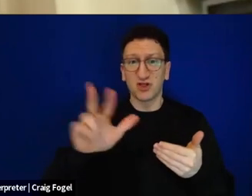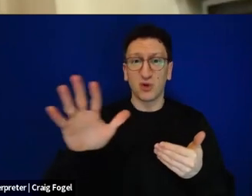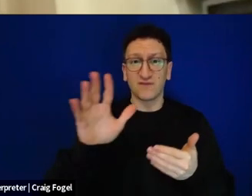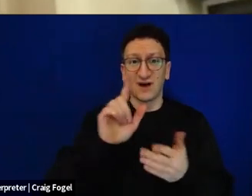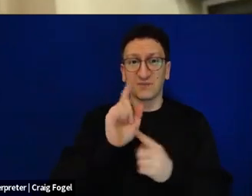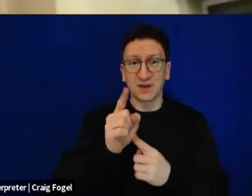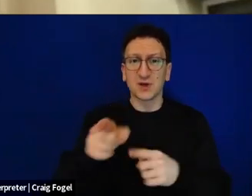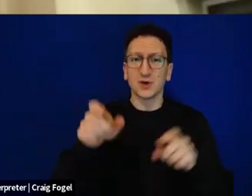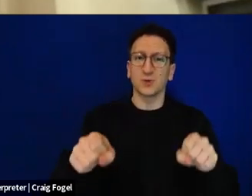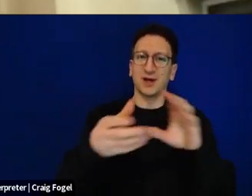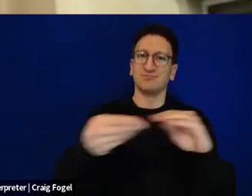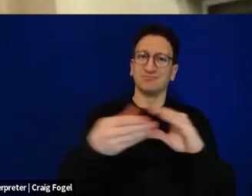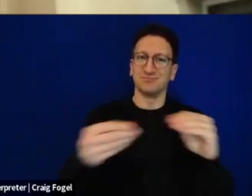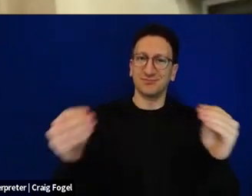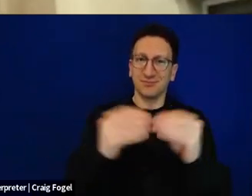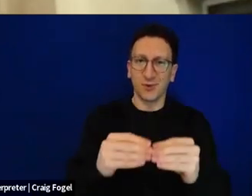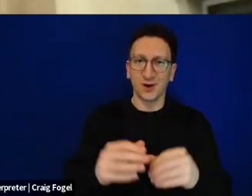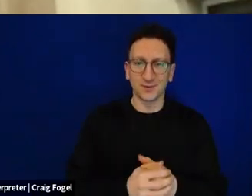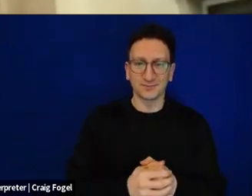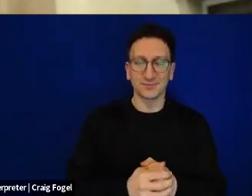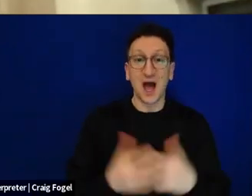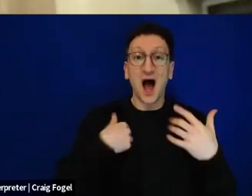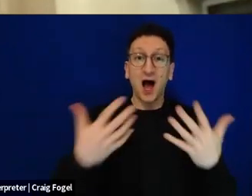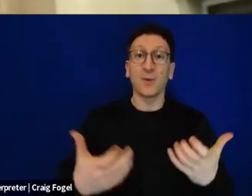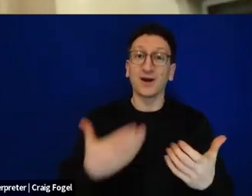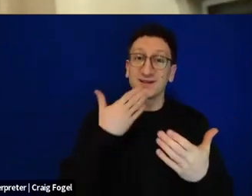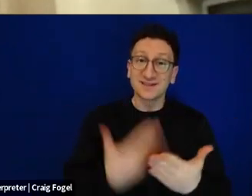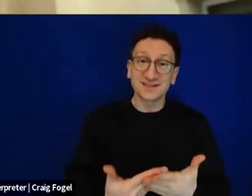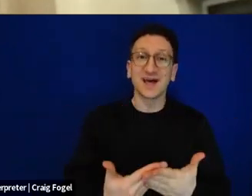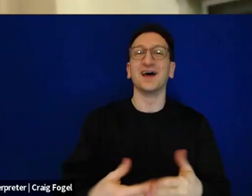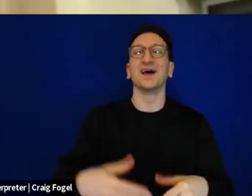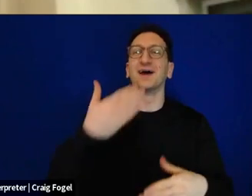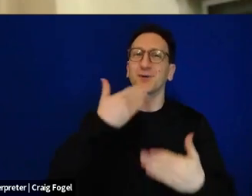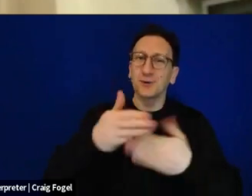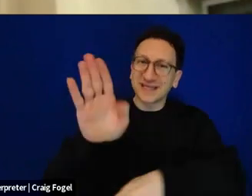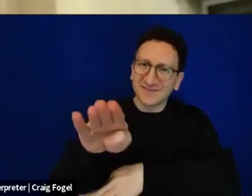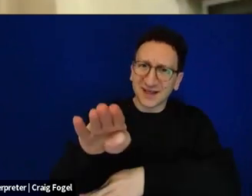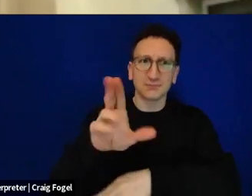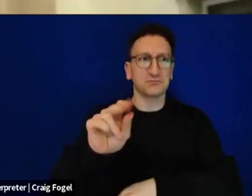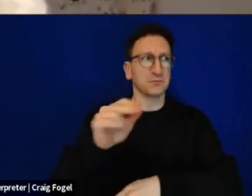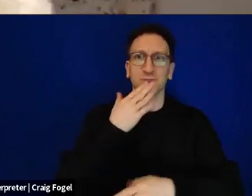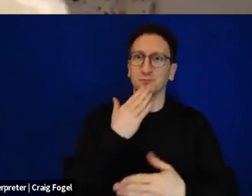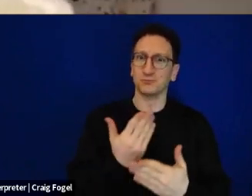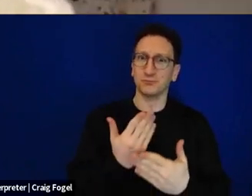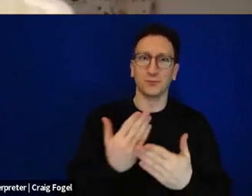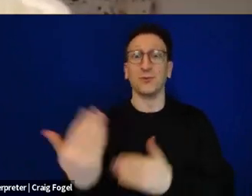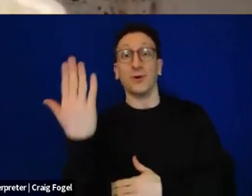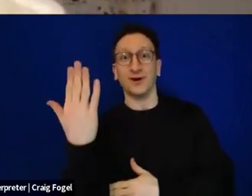It's a pleasure to have you with us. I would say Erev Tov, but it's actually Boker Tov. Good morning to you in Yerushalayim. RABBI MISHAEL ZION: Boker Tov, that's right.